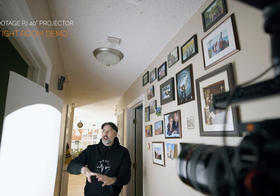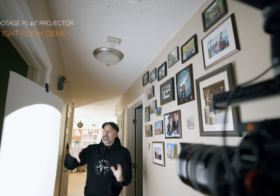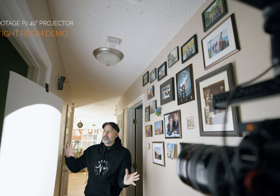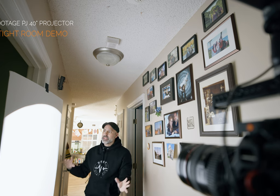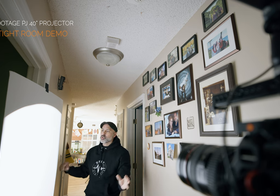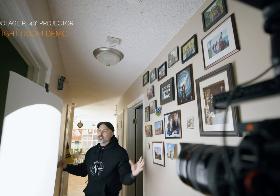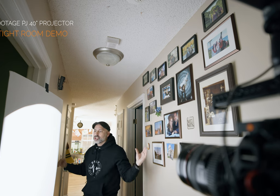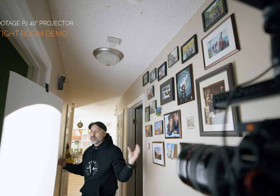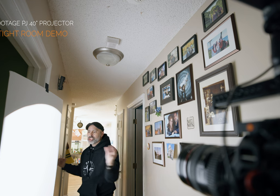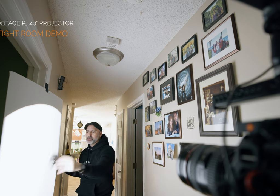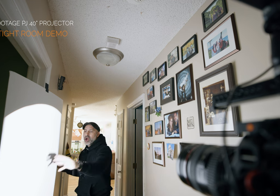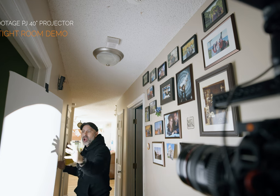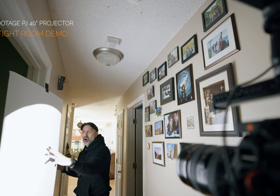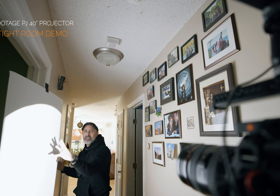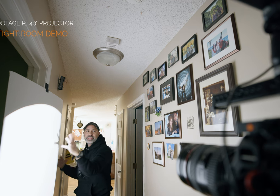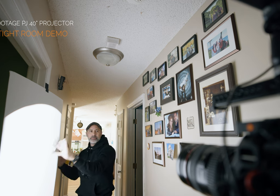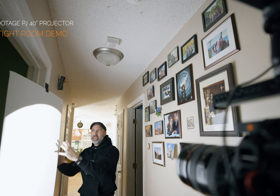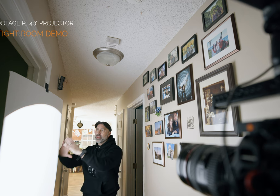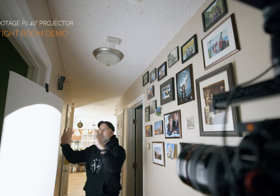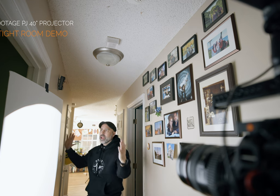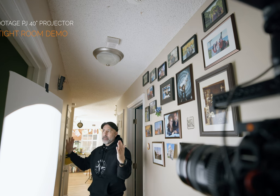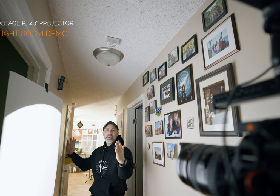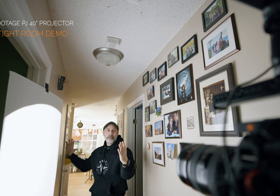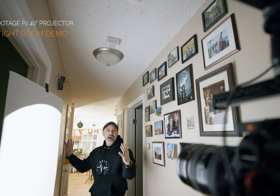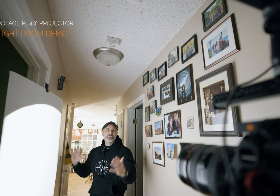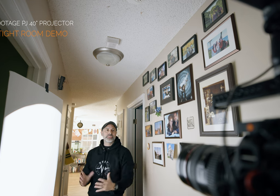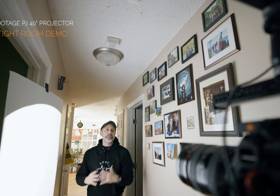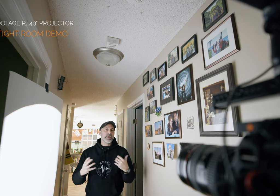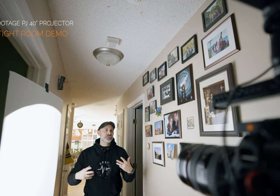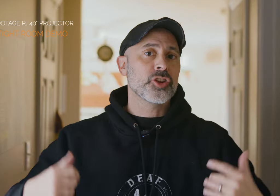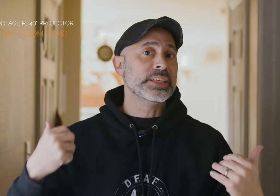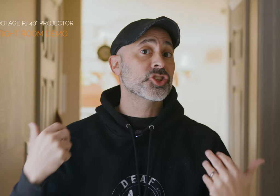it into big Source because you can spot it onto these big kind of big bounces and makes your light